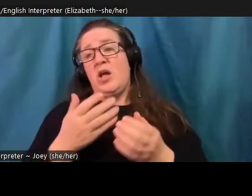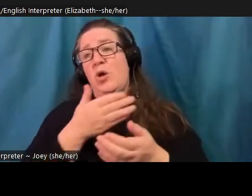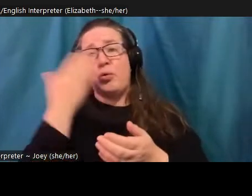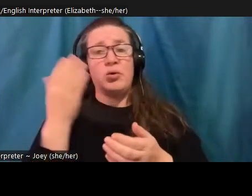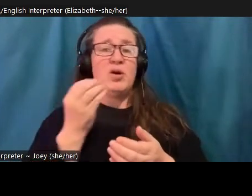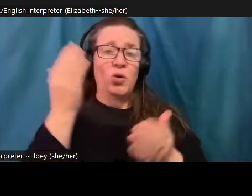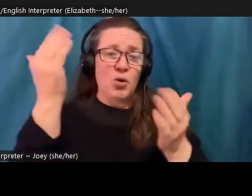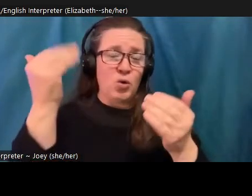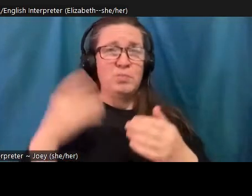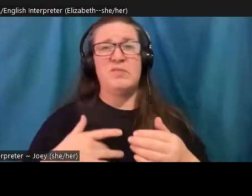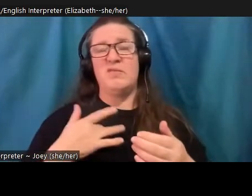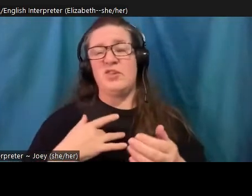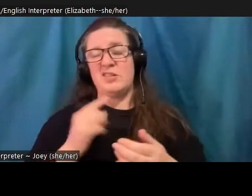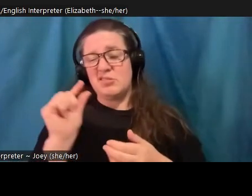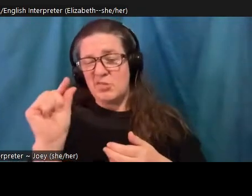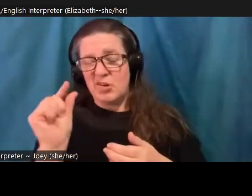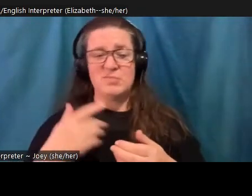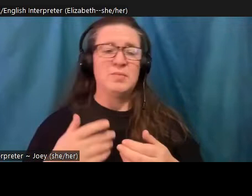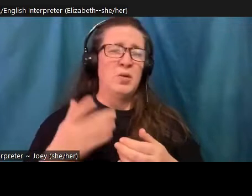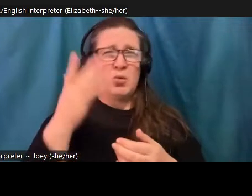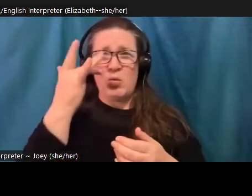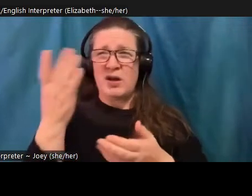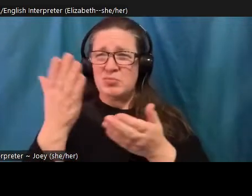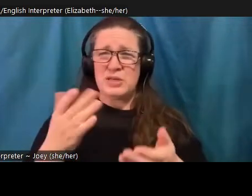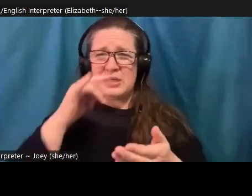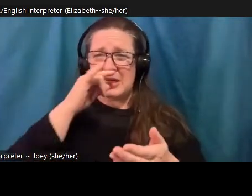children into an already dying world? whirlwind of despair